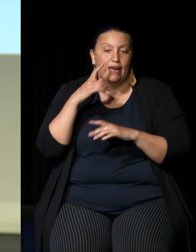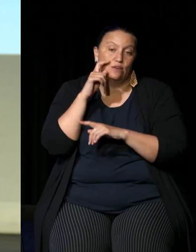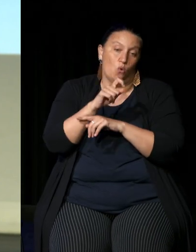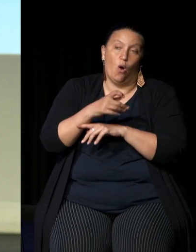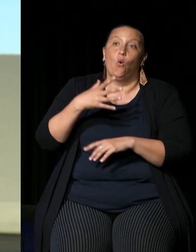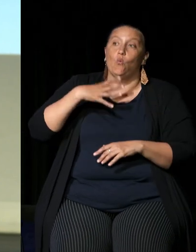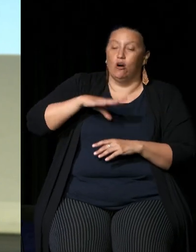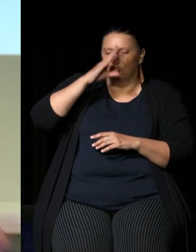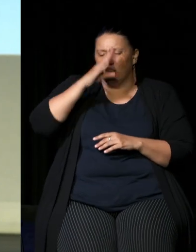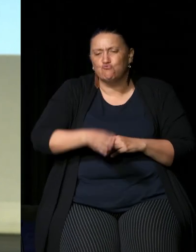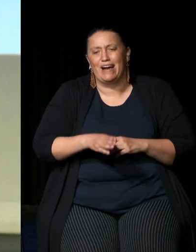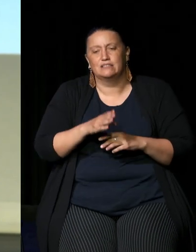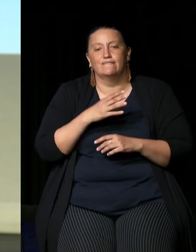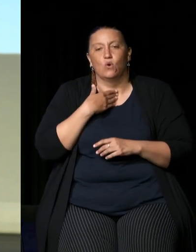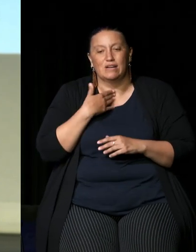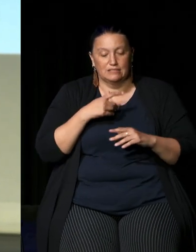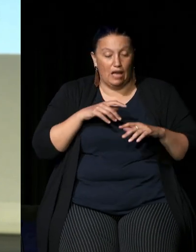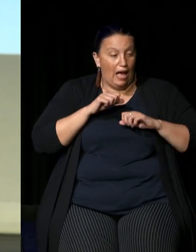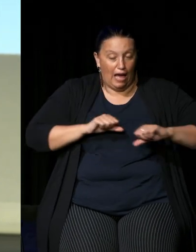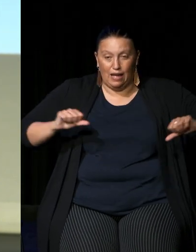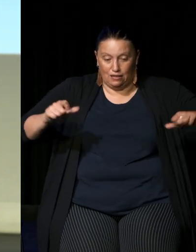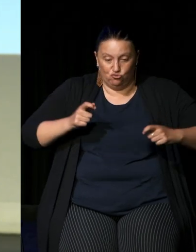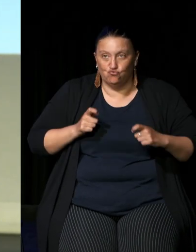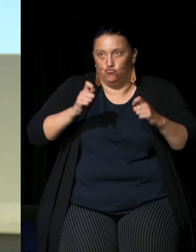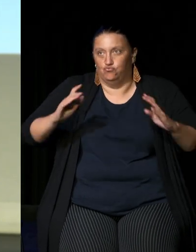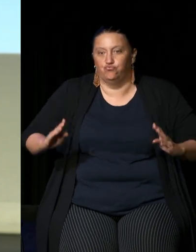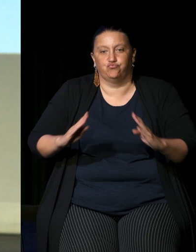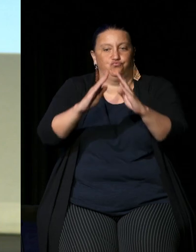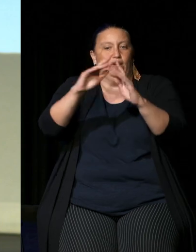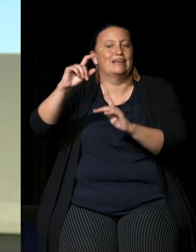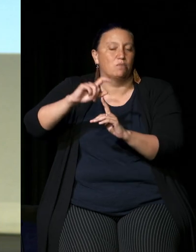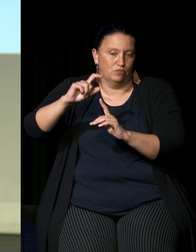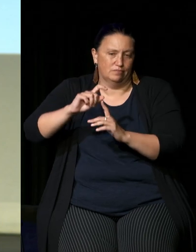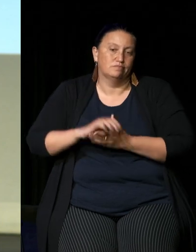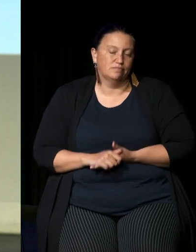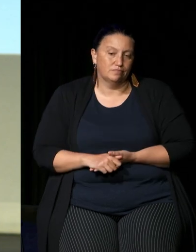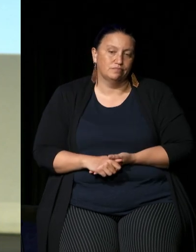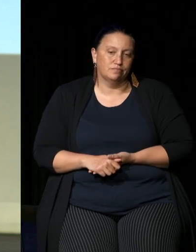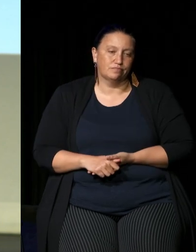from those Nations straight into Canberra that's what the voice intended to deliver